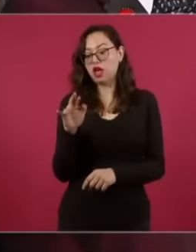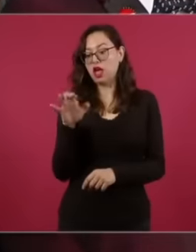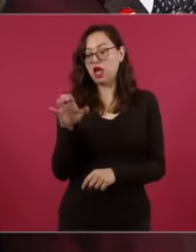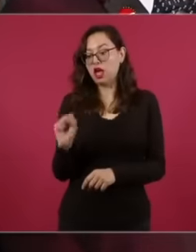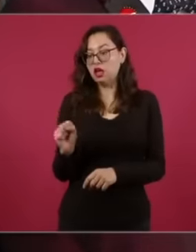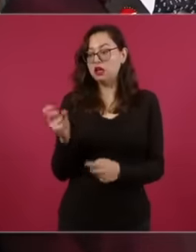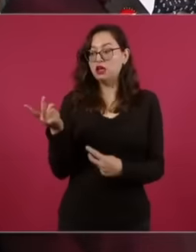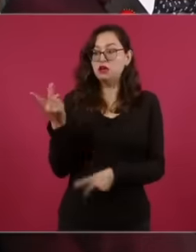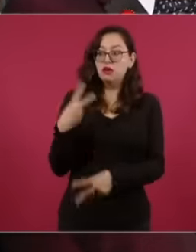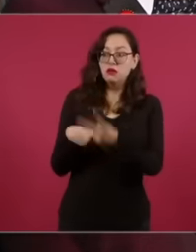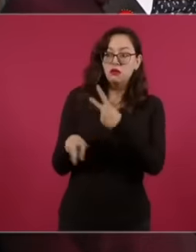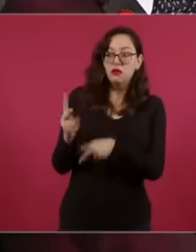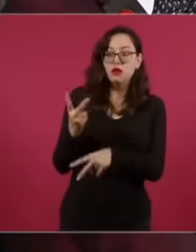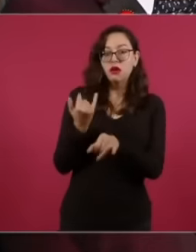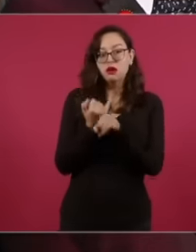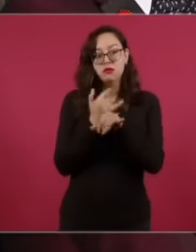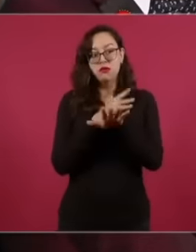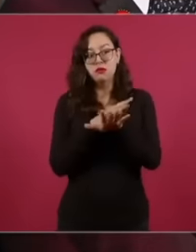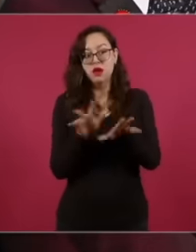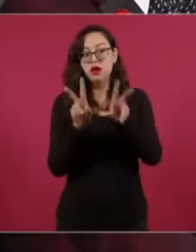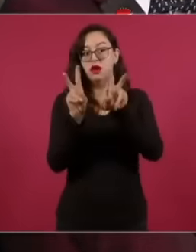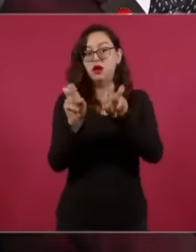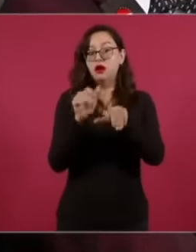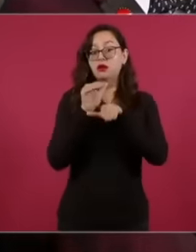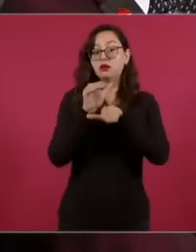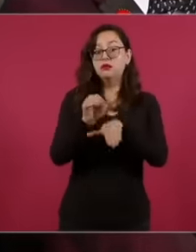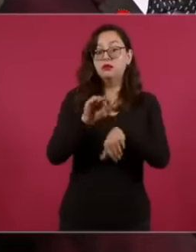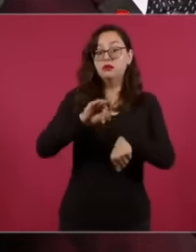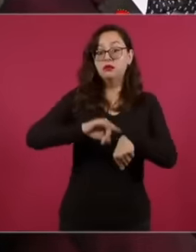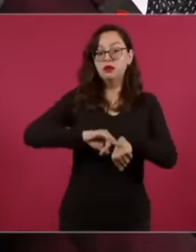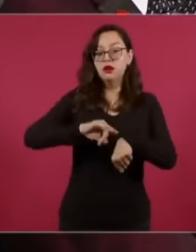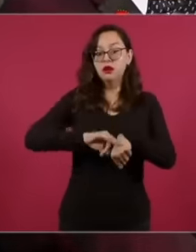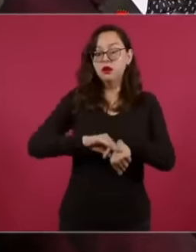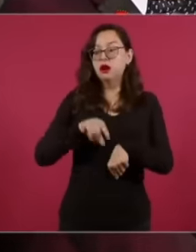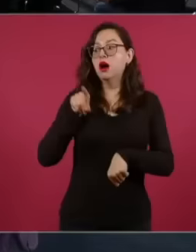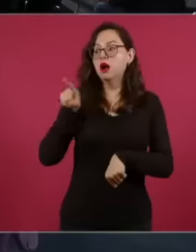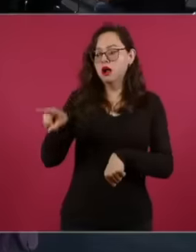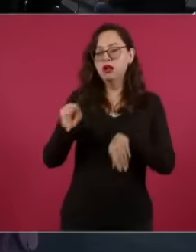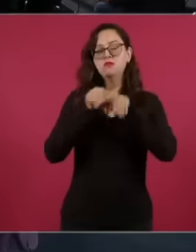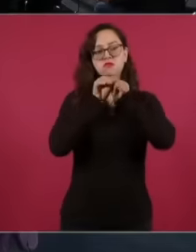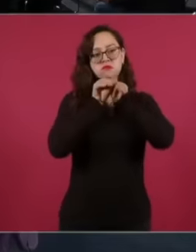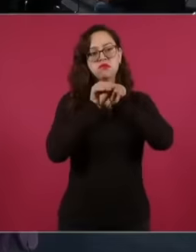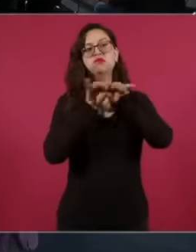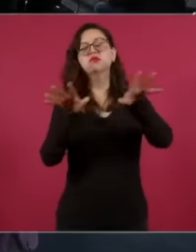management of pharmaceutical companies, he releases a press release in which he himself says that this is happening